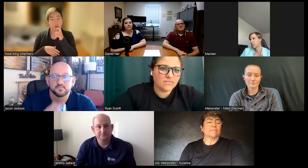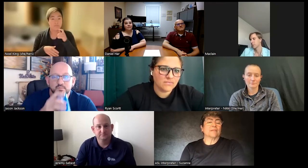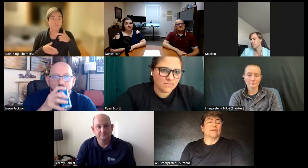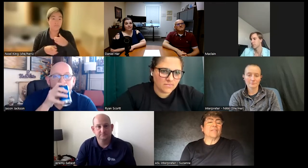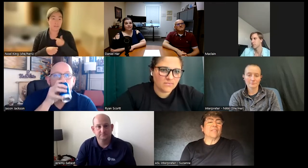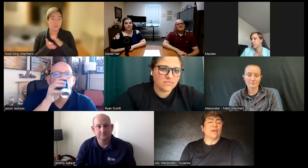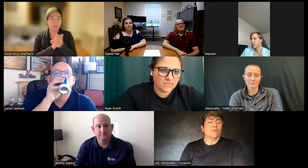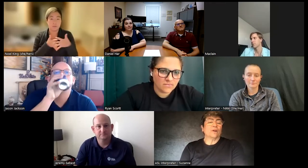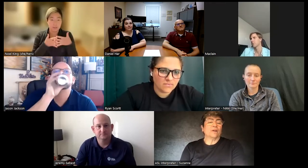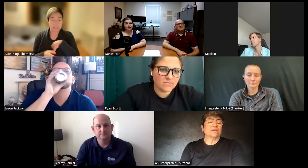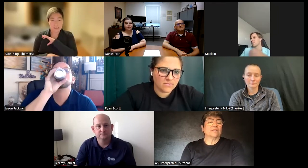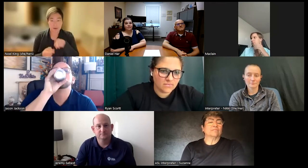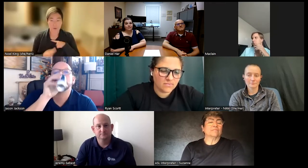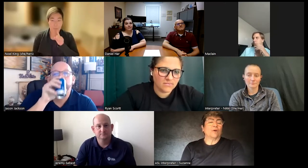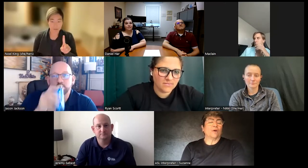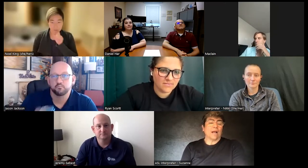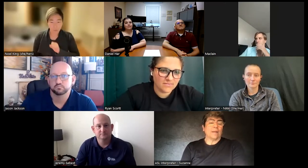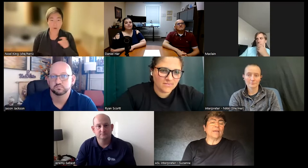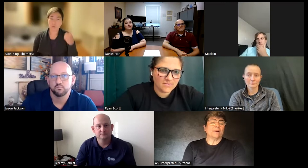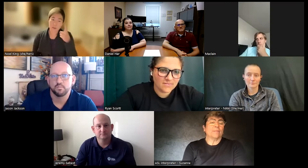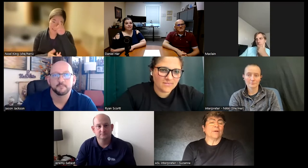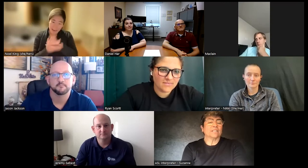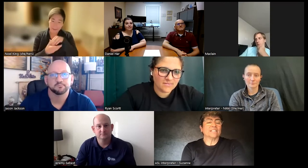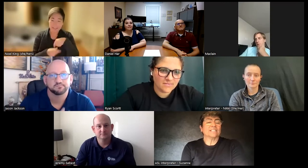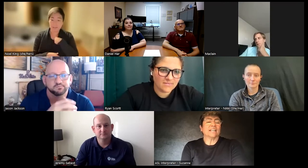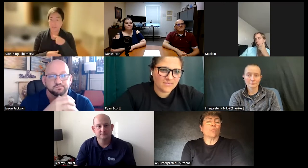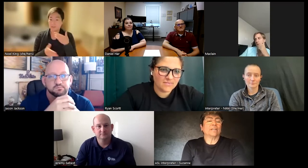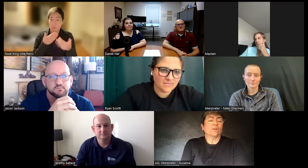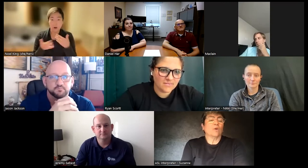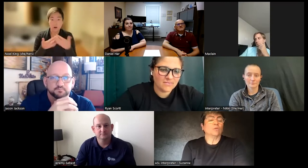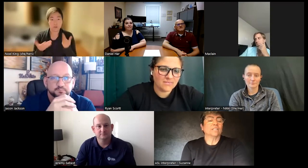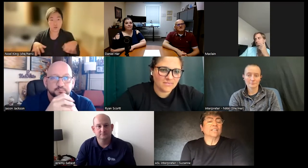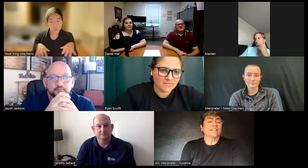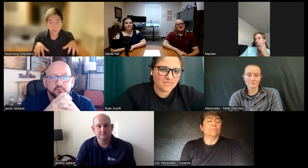and they were you know where I became an American citizen at one year old they